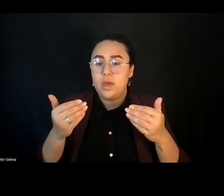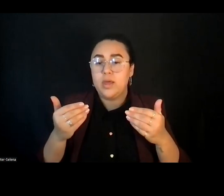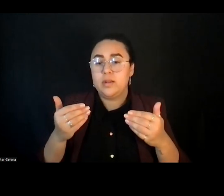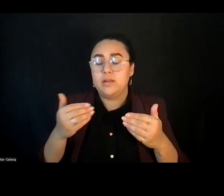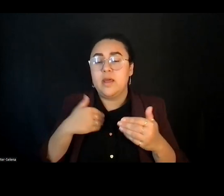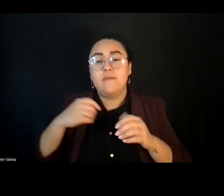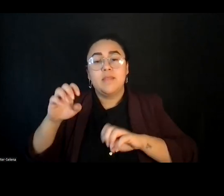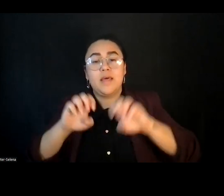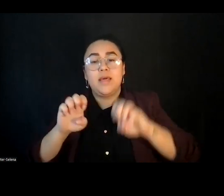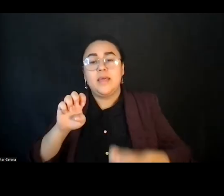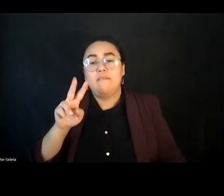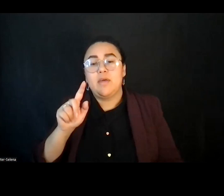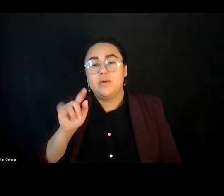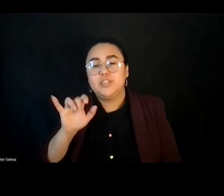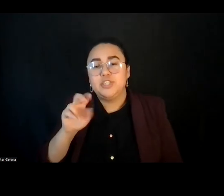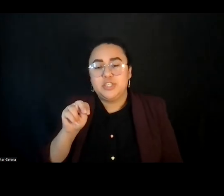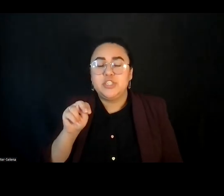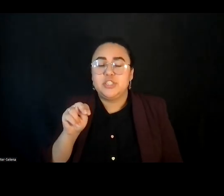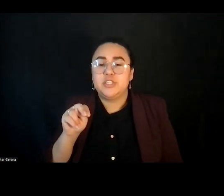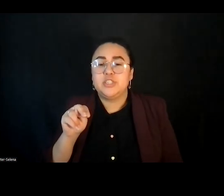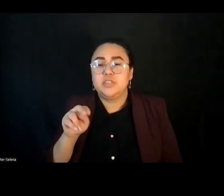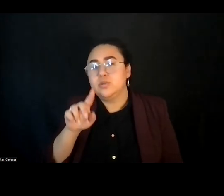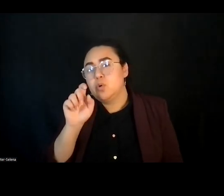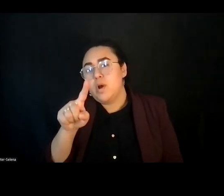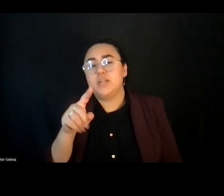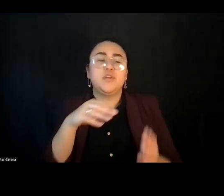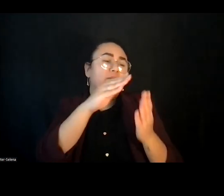Those have been really helpful when people make time to fill that out so we can continue